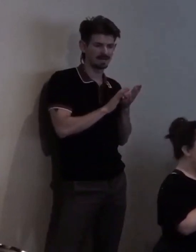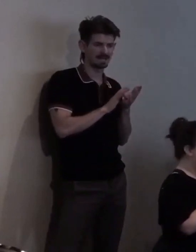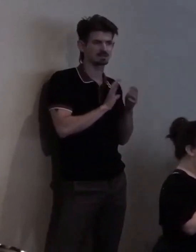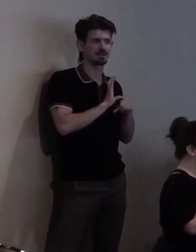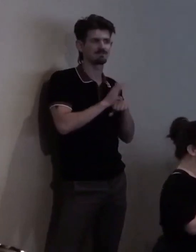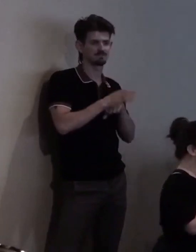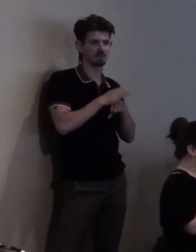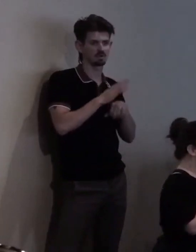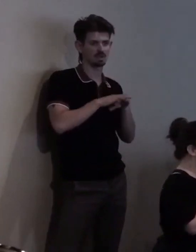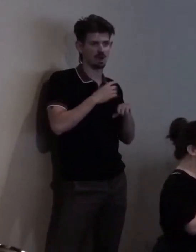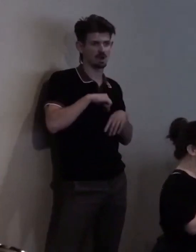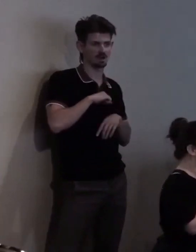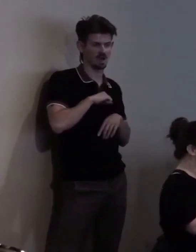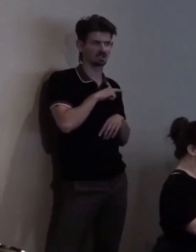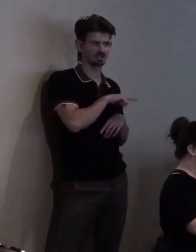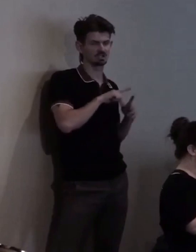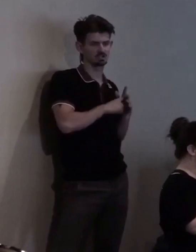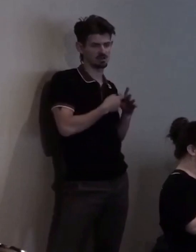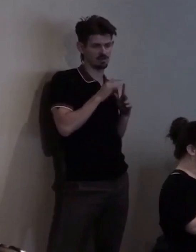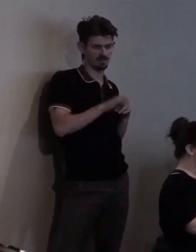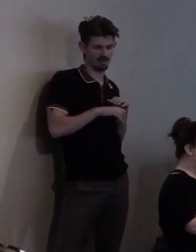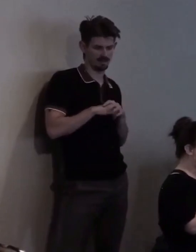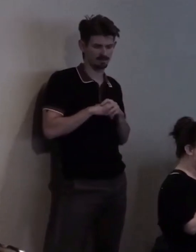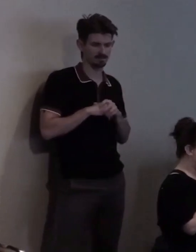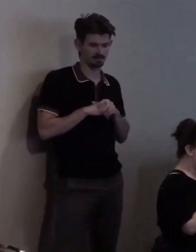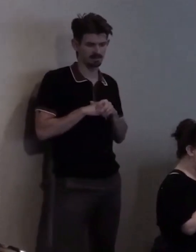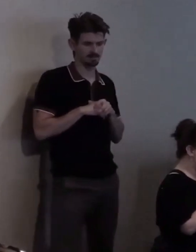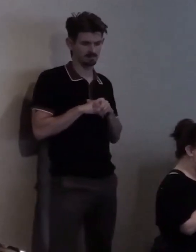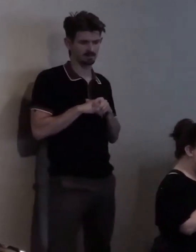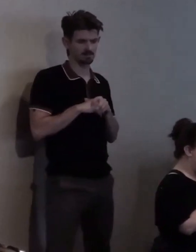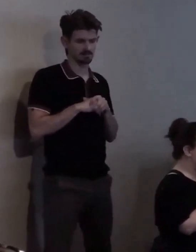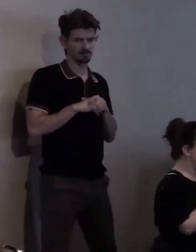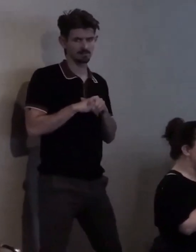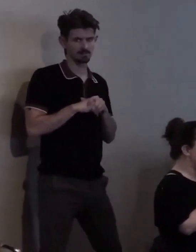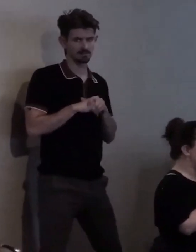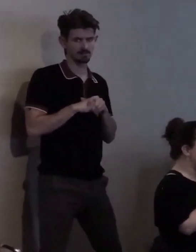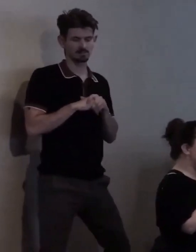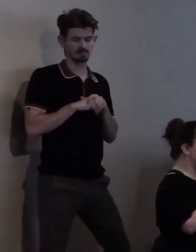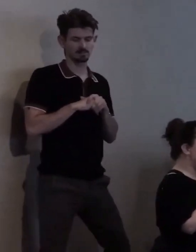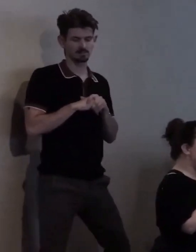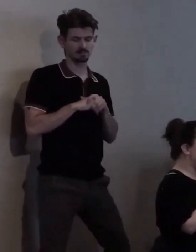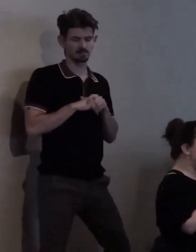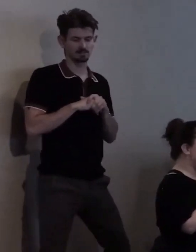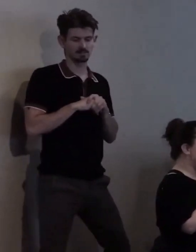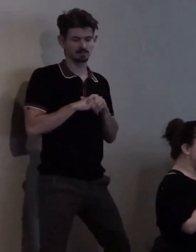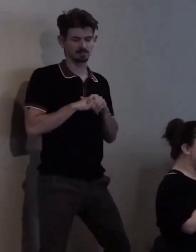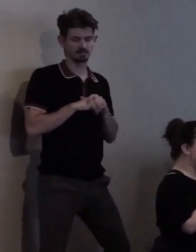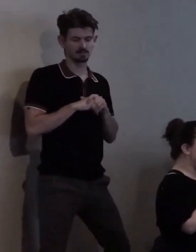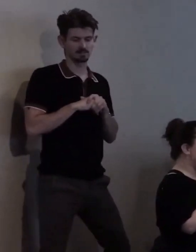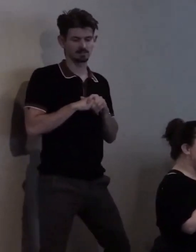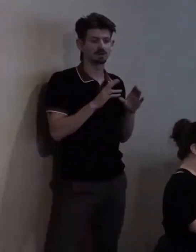Christina was instrumental in passing consumer elections,